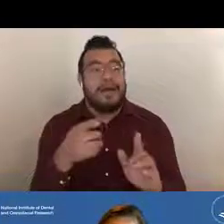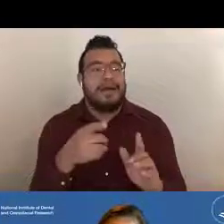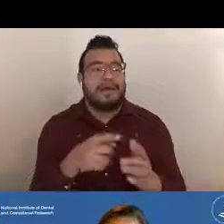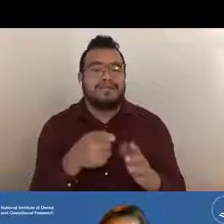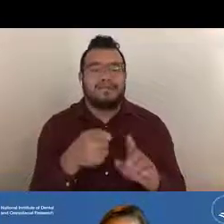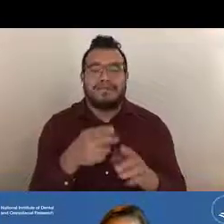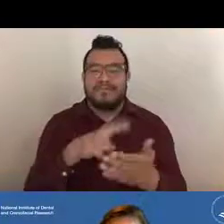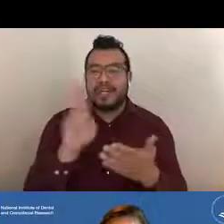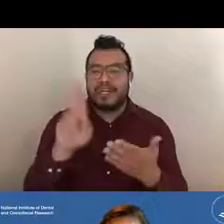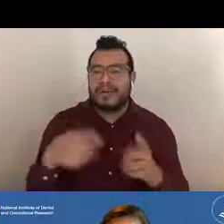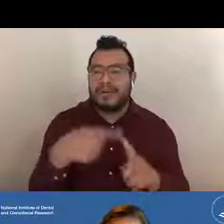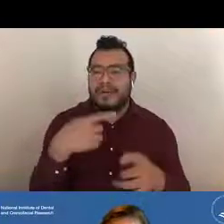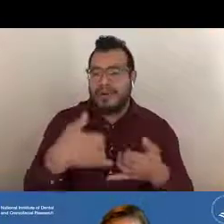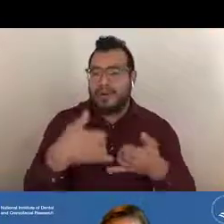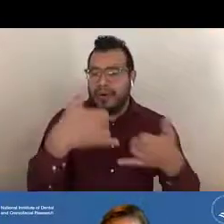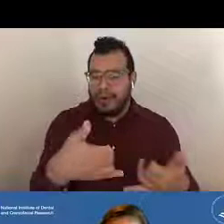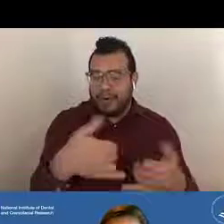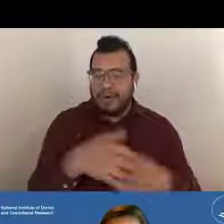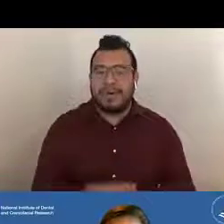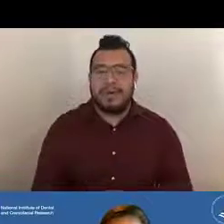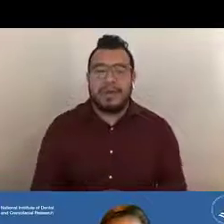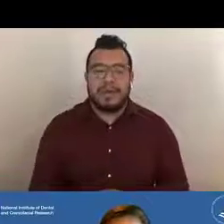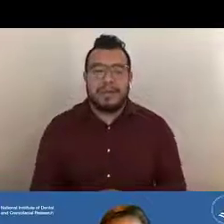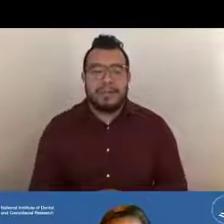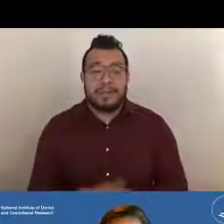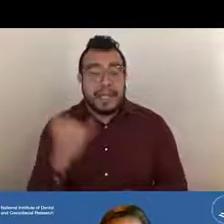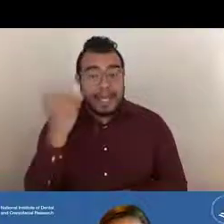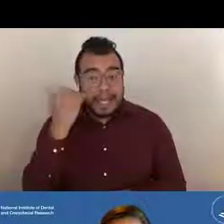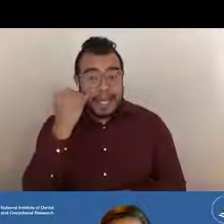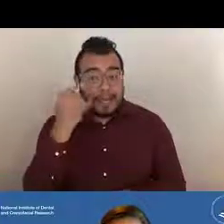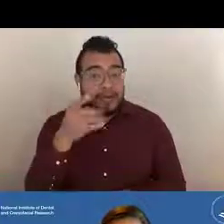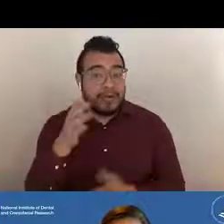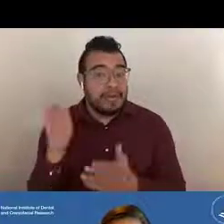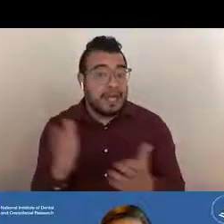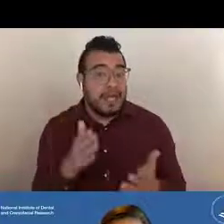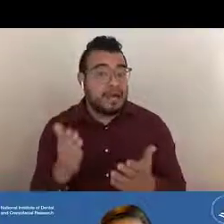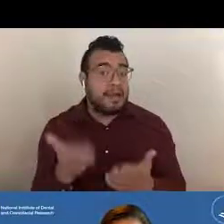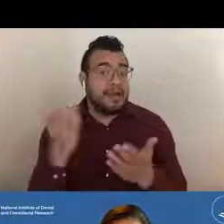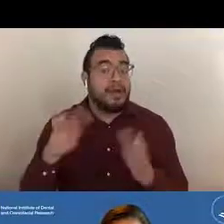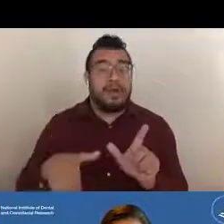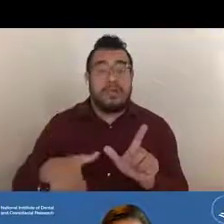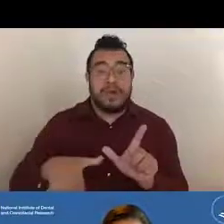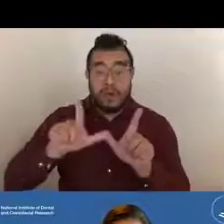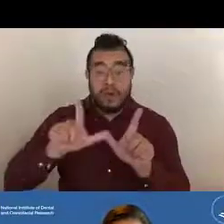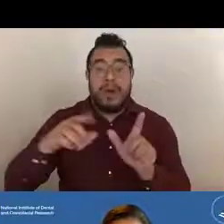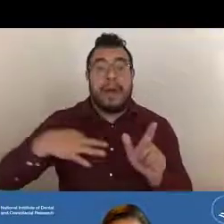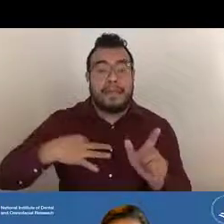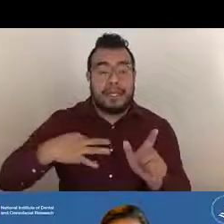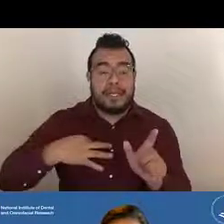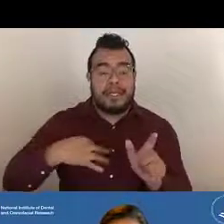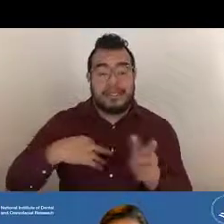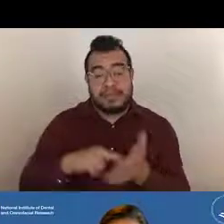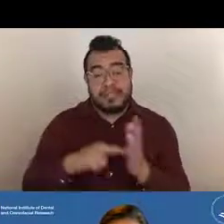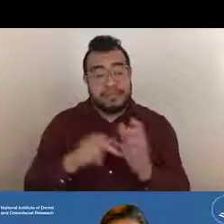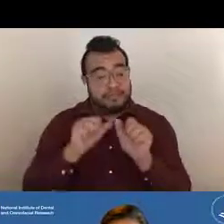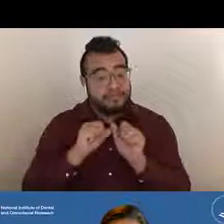And also if you plan on submitting a renewal application, so basically continuing that line of research